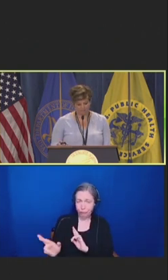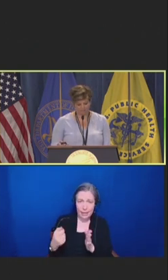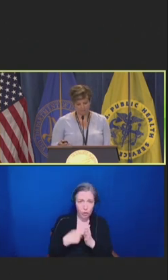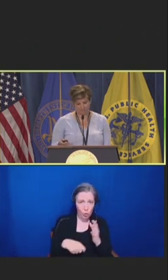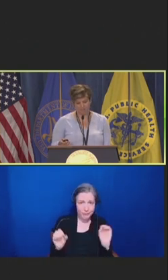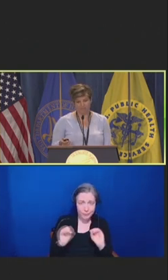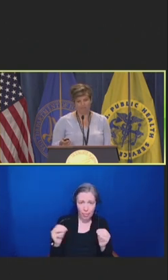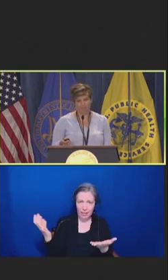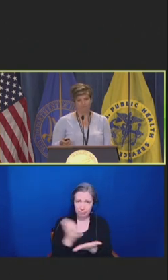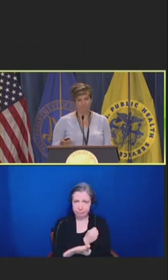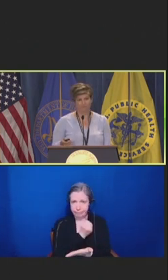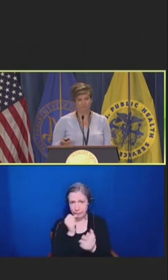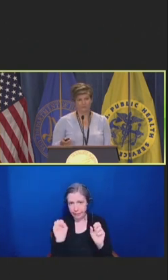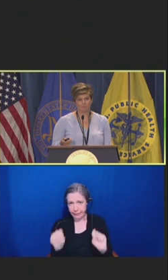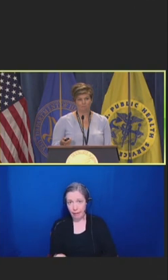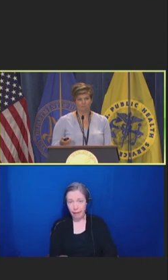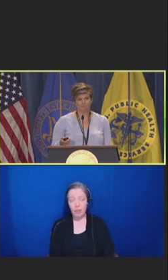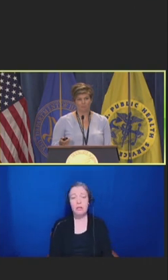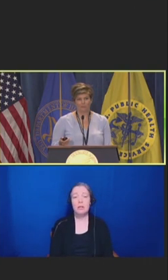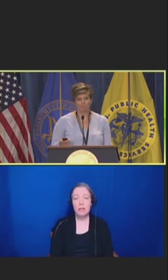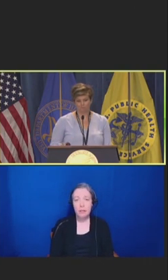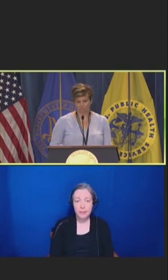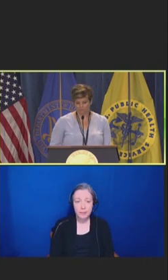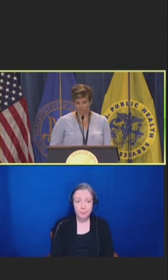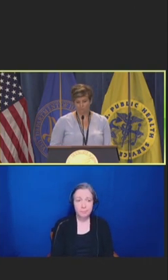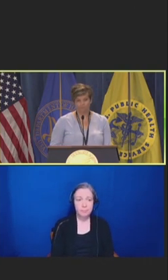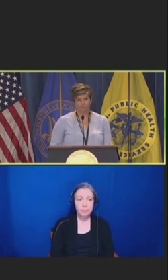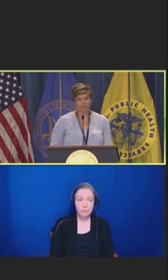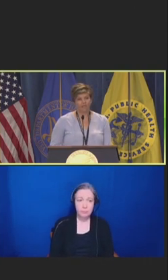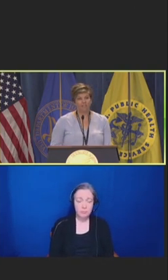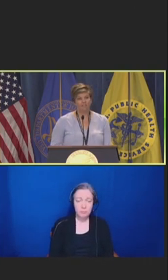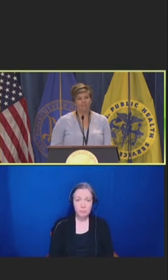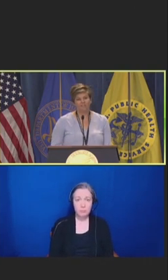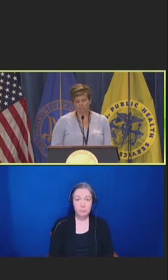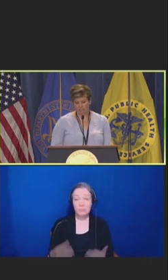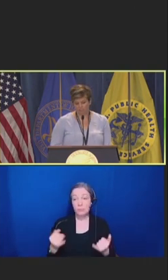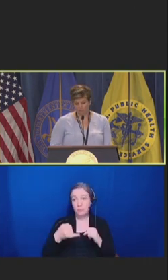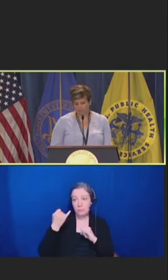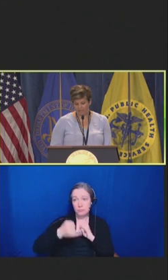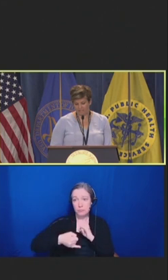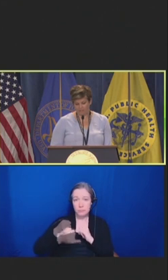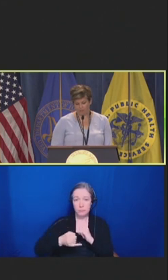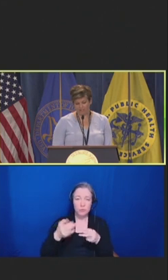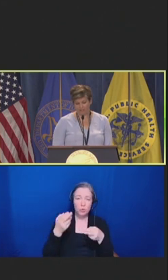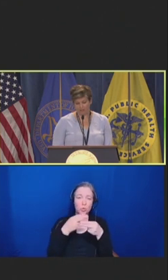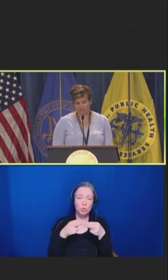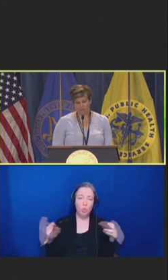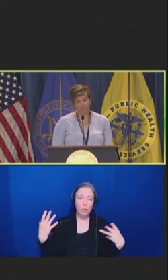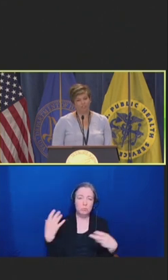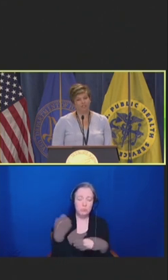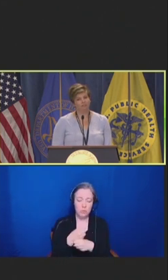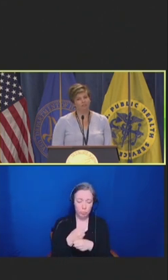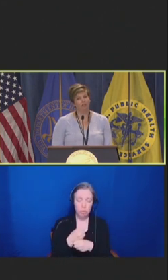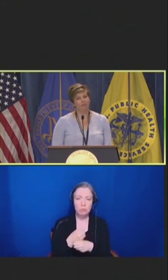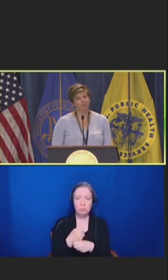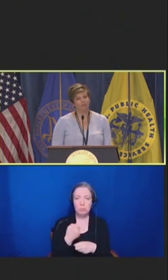of them. And then finally, just a quick in summary, you know, as I mentioned the law was really